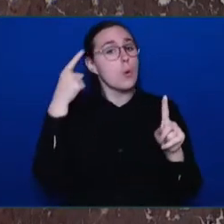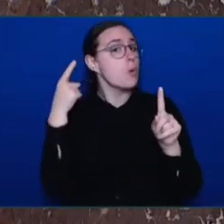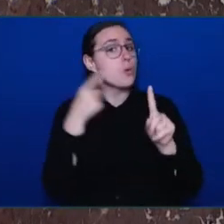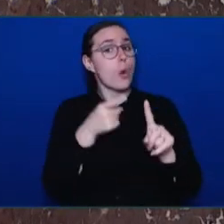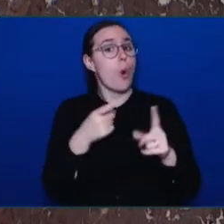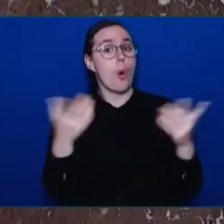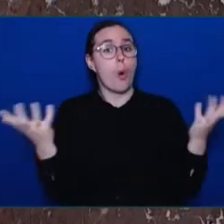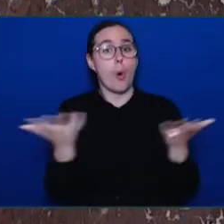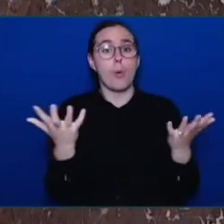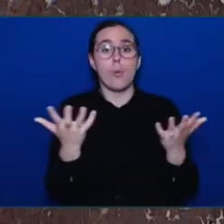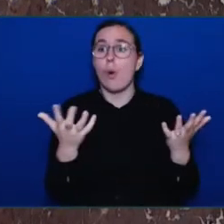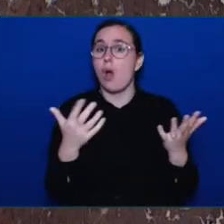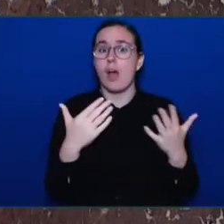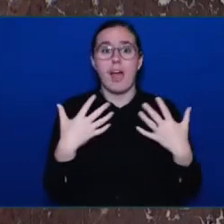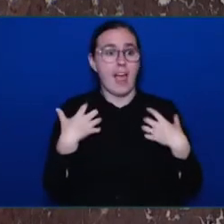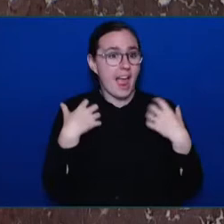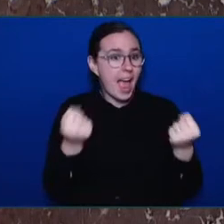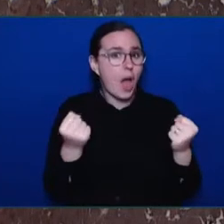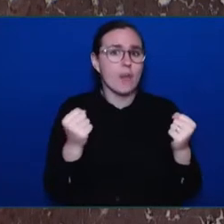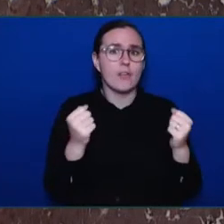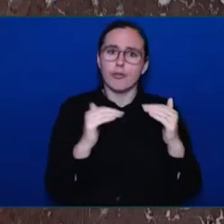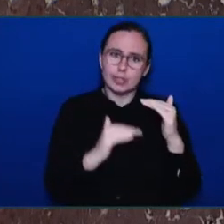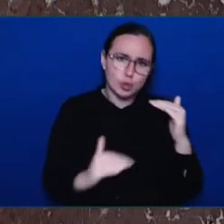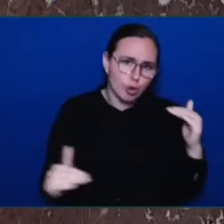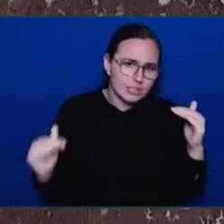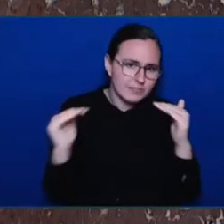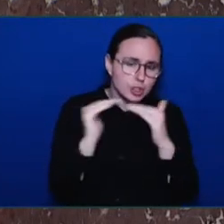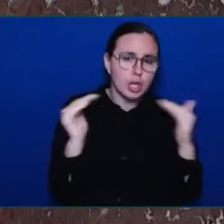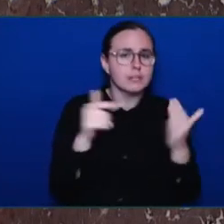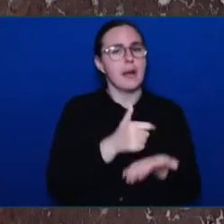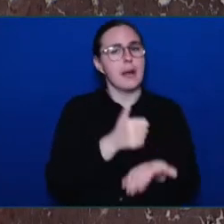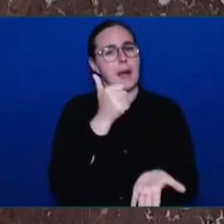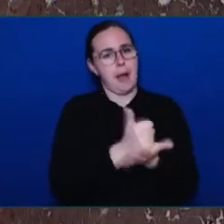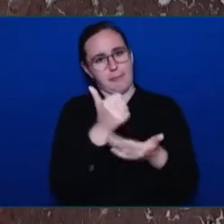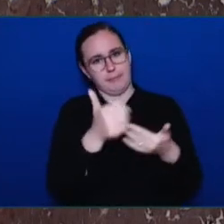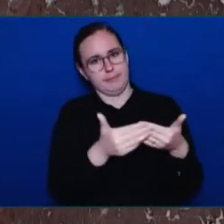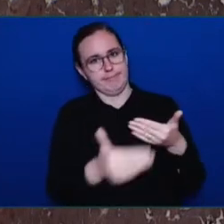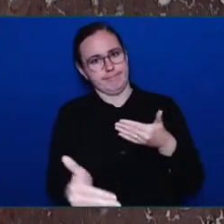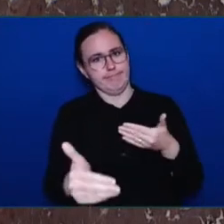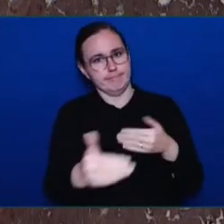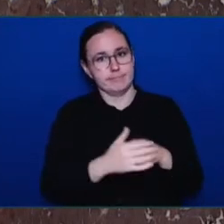Cases come from self-referrals to agency referrals, police referrals, pre-charge and now referrals